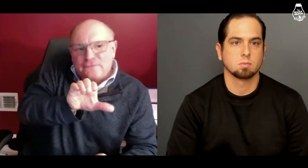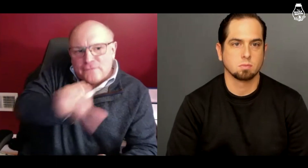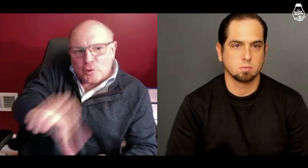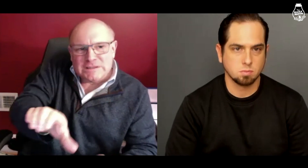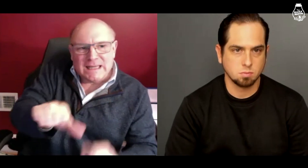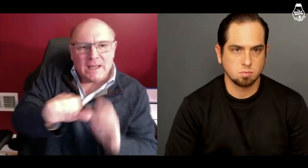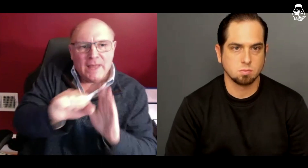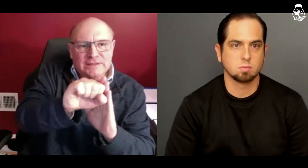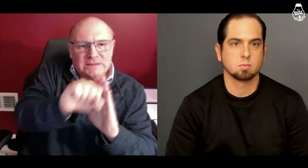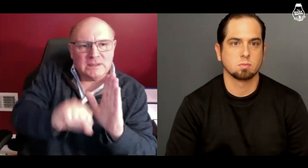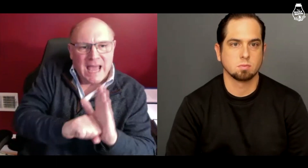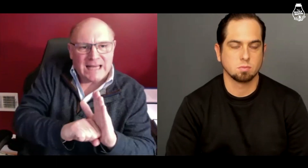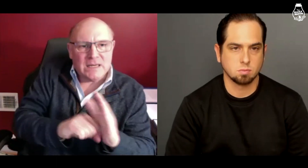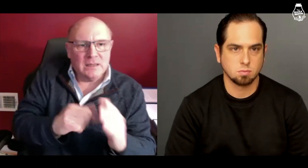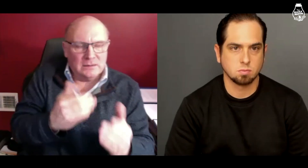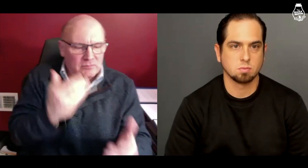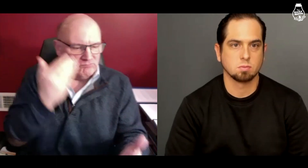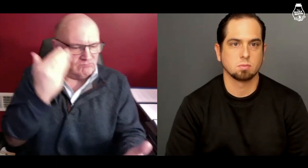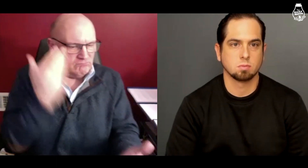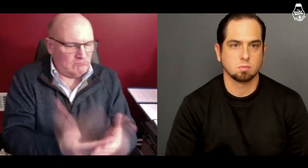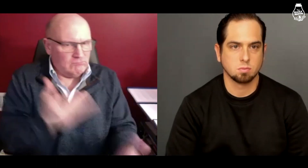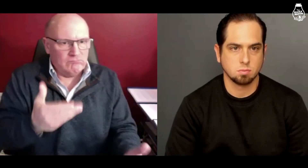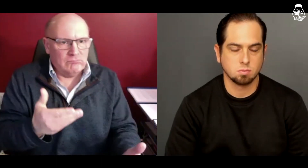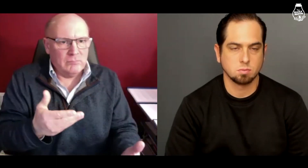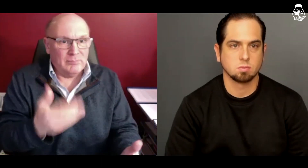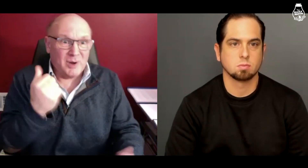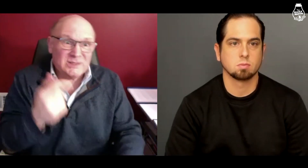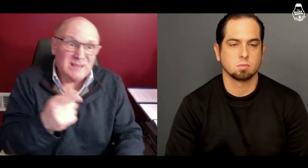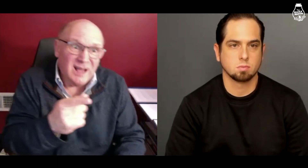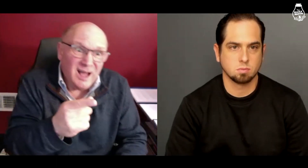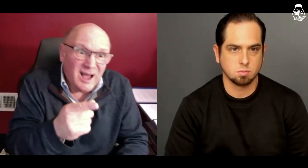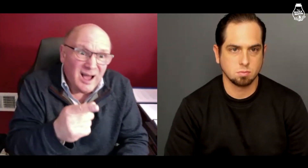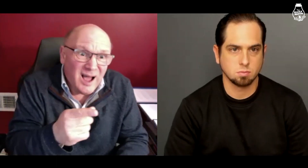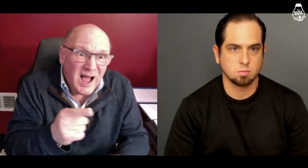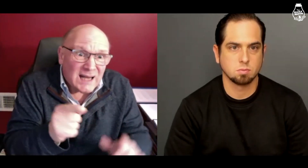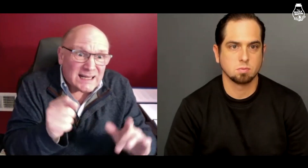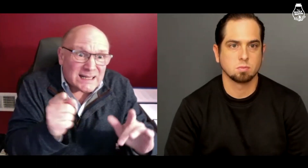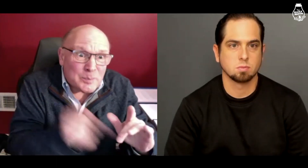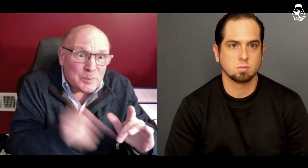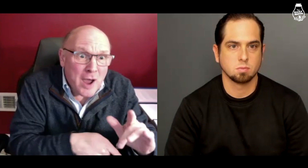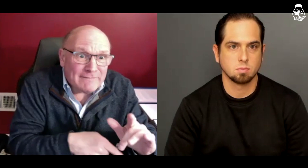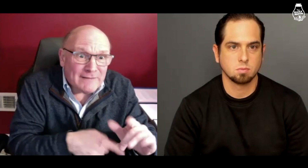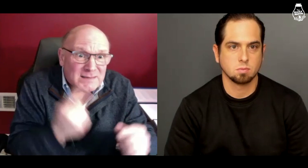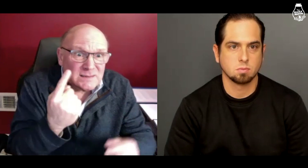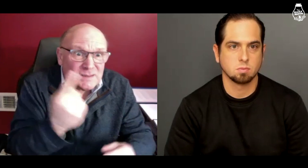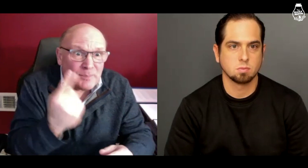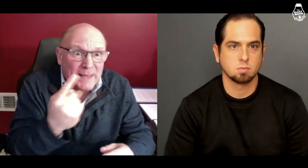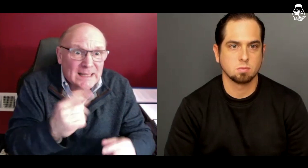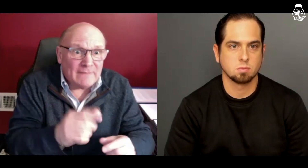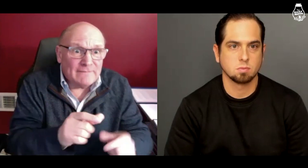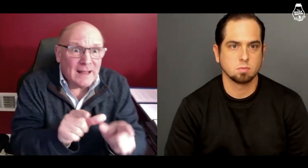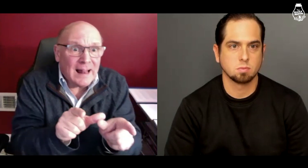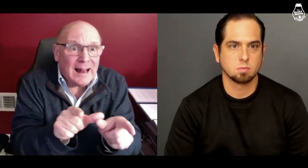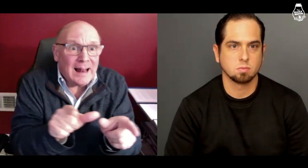They force the state to prove it because to deprive someone of